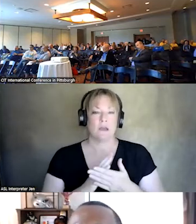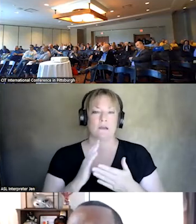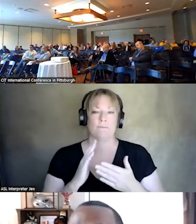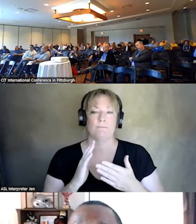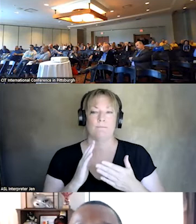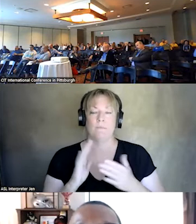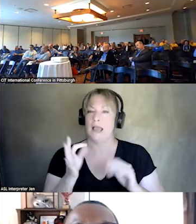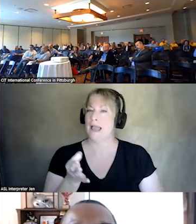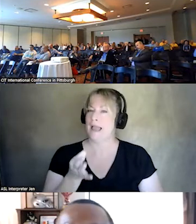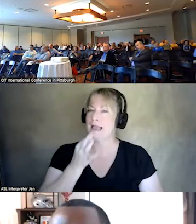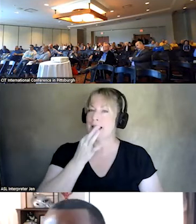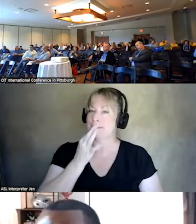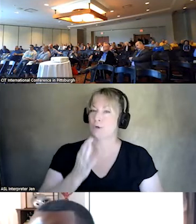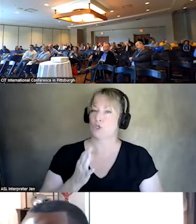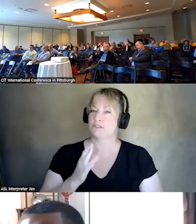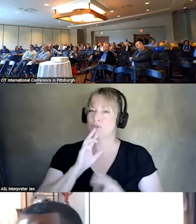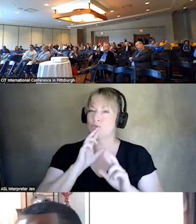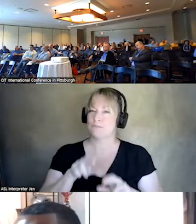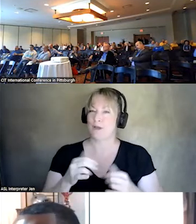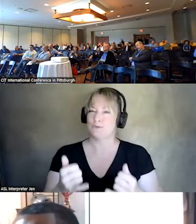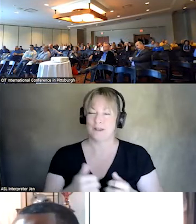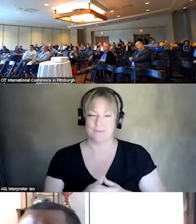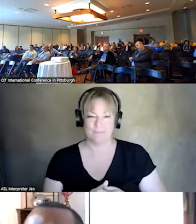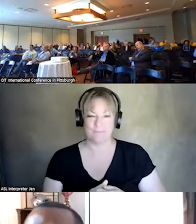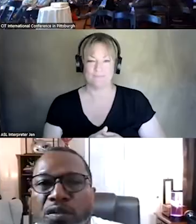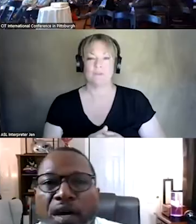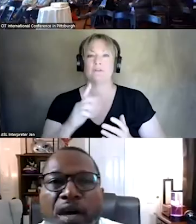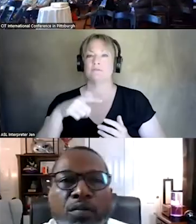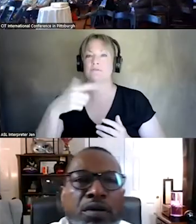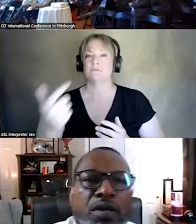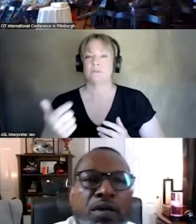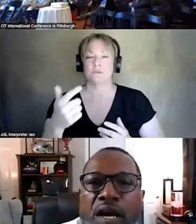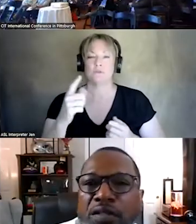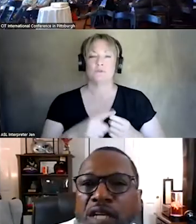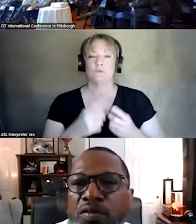EXPERTS TO RESPOND TODAY. SO, I AM GOING TO TURN IT OVER TO OUR, ROUNDTABLE FOR THEIR